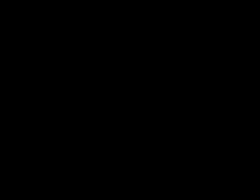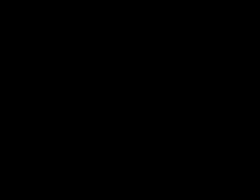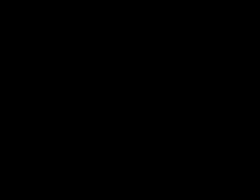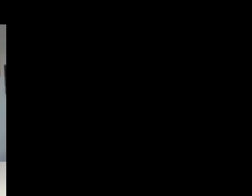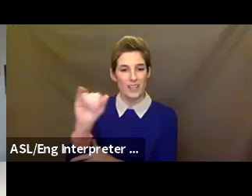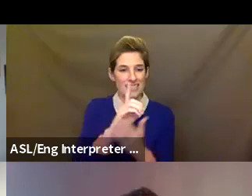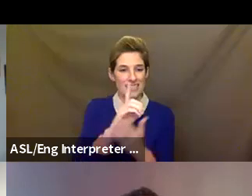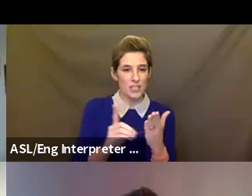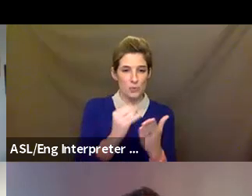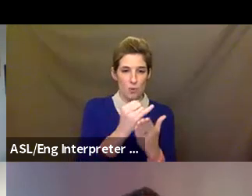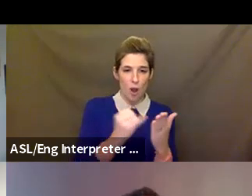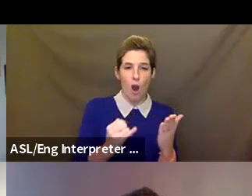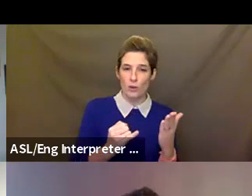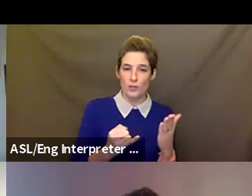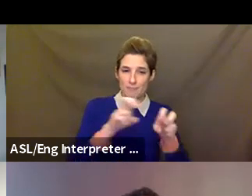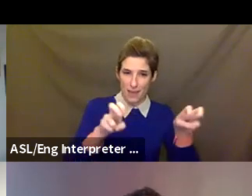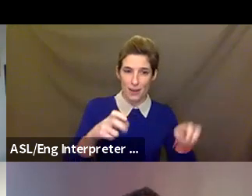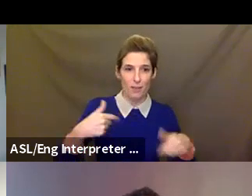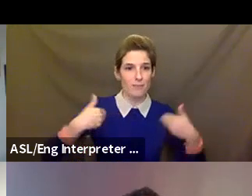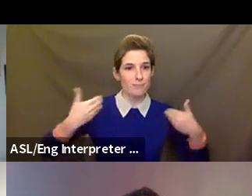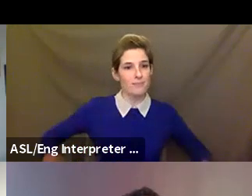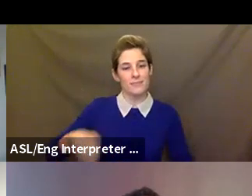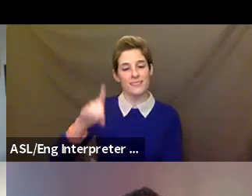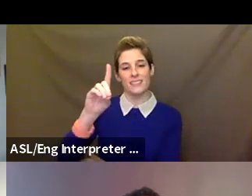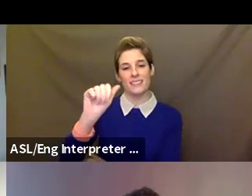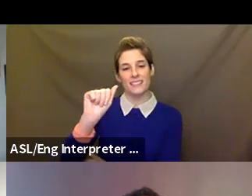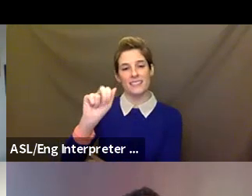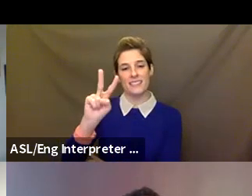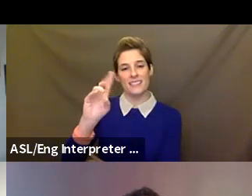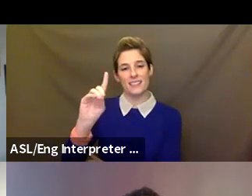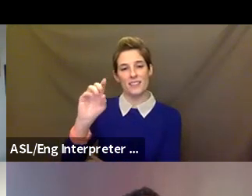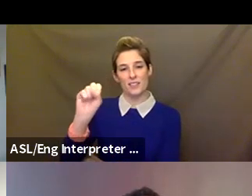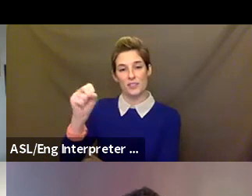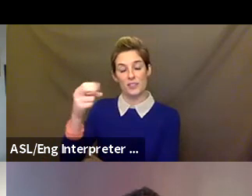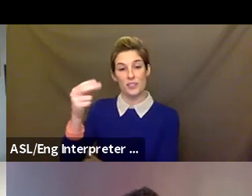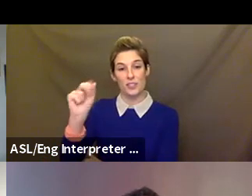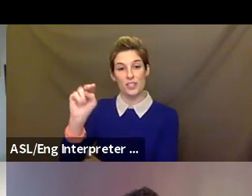David Shane: My pronouns are he/him/his. I am the Senior Manager of Programs here at A.R.T./New York. I am a white